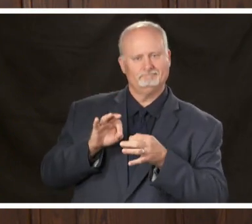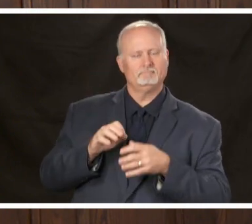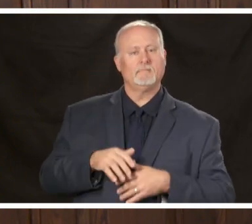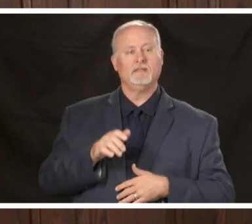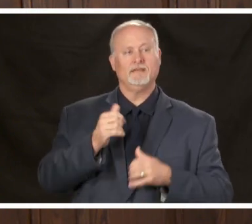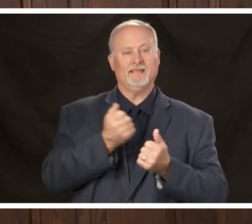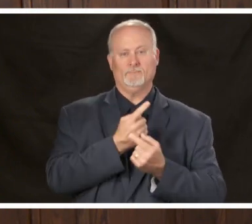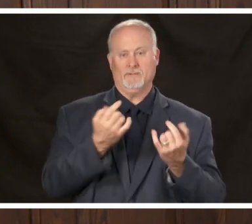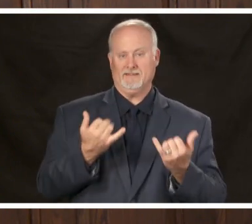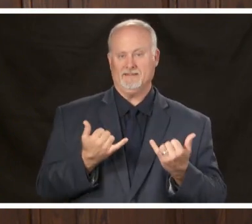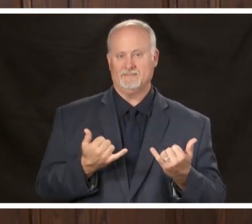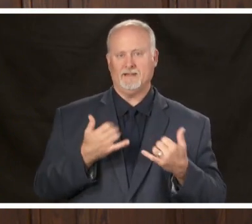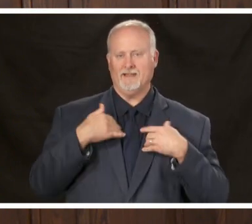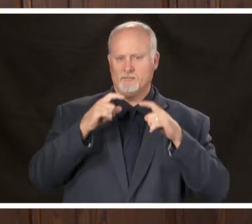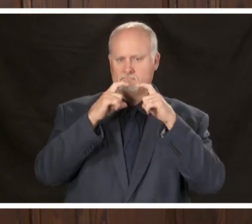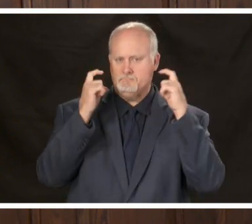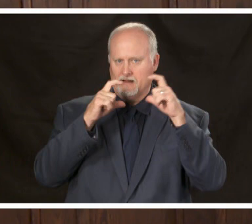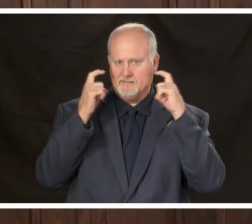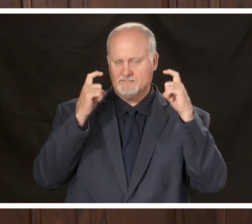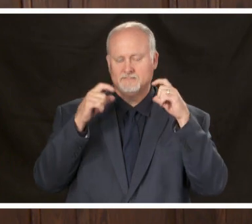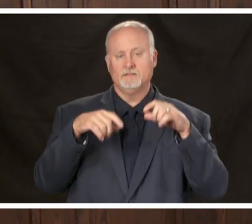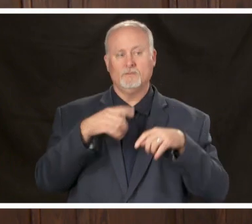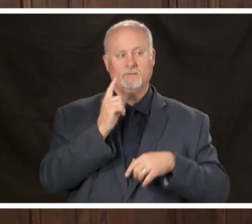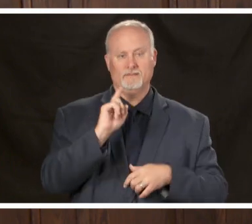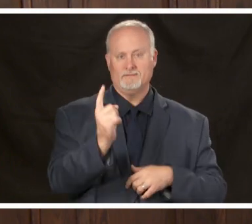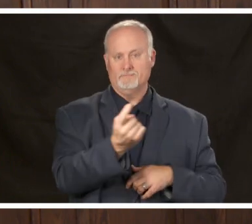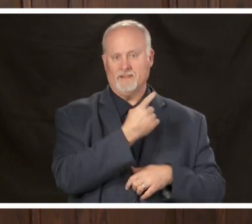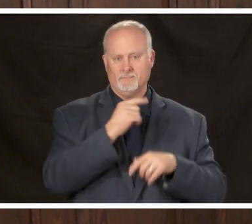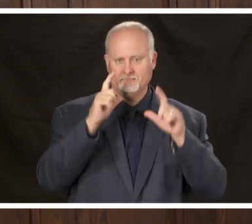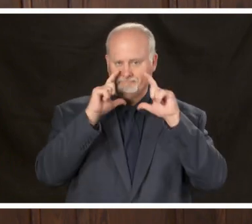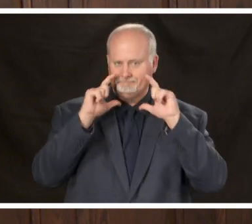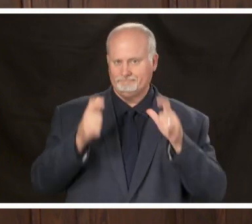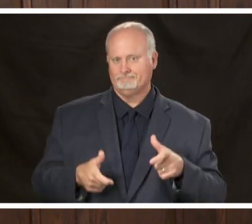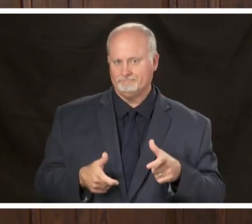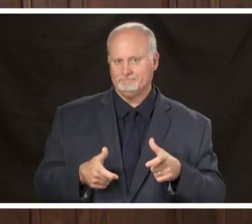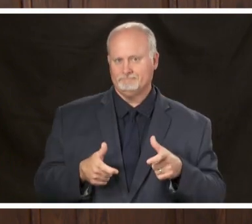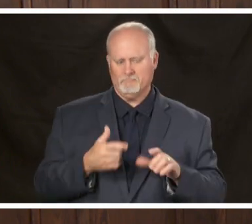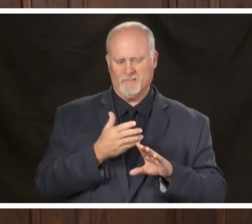masks masks will be removed by each of our speakers prior to stepping up to the